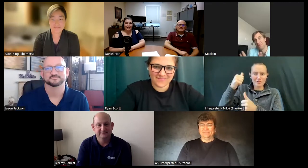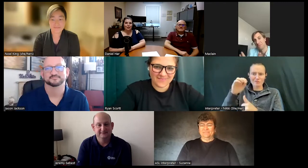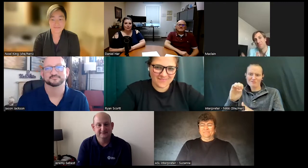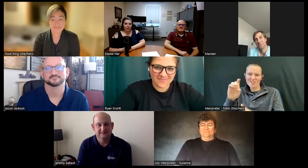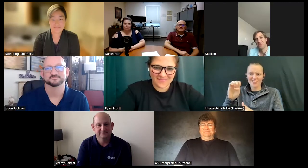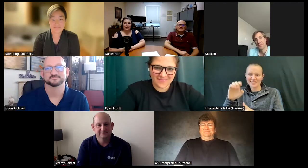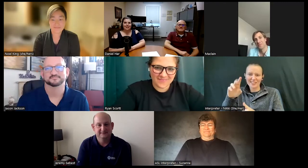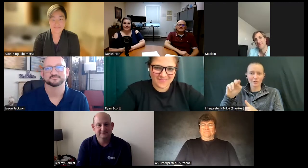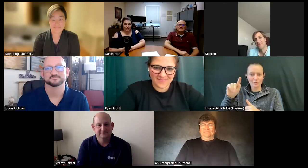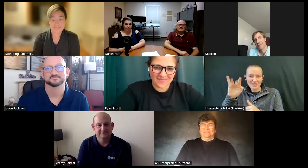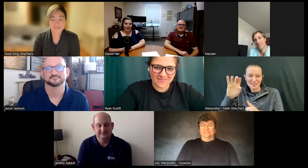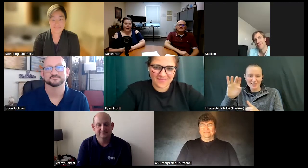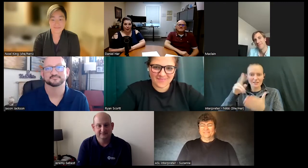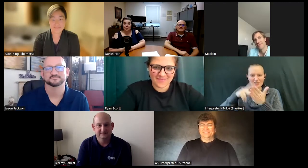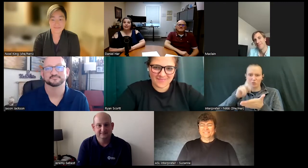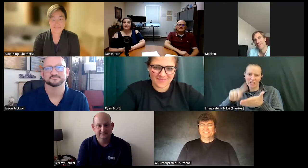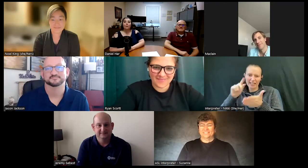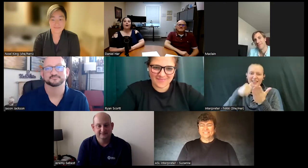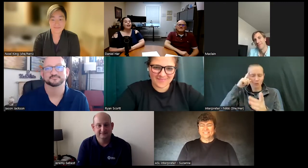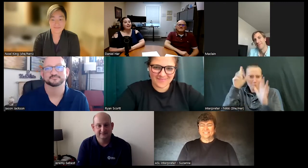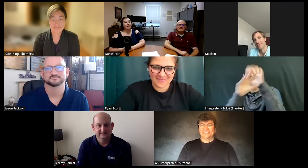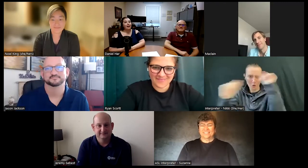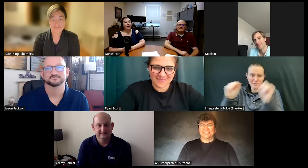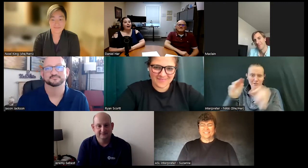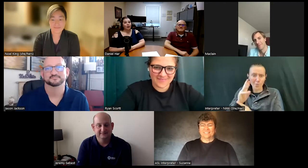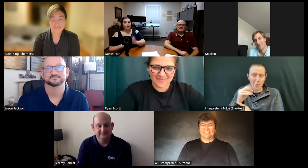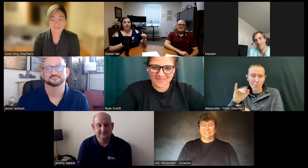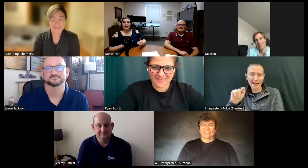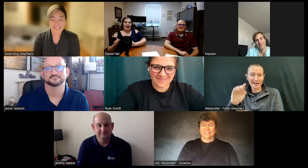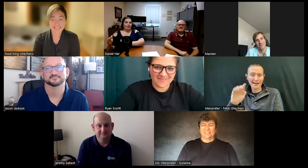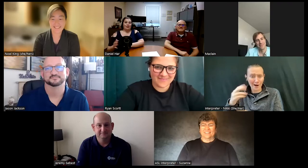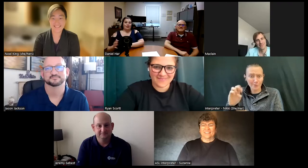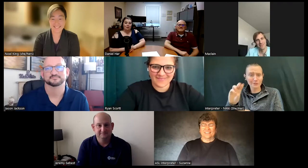letters for the president at the White House that's quite a career ladder that